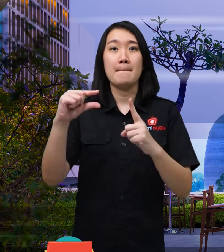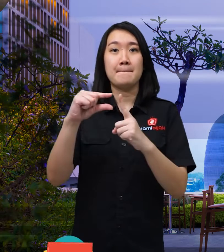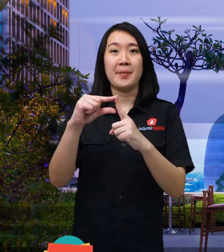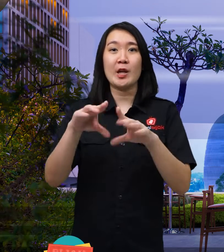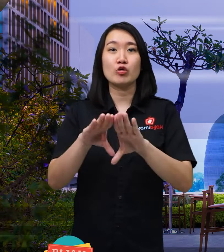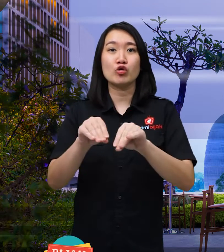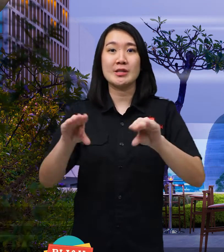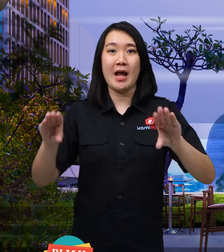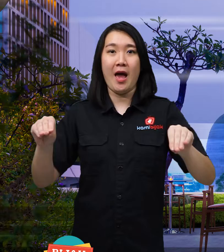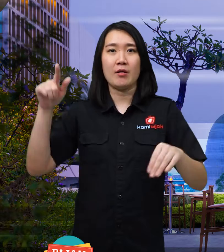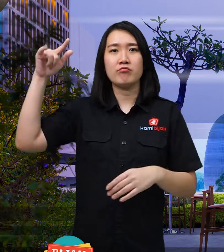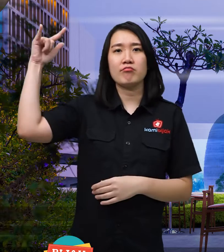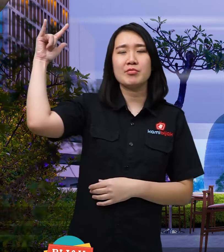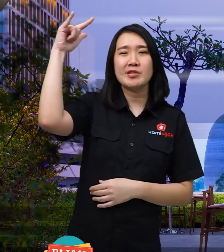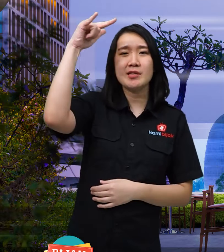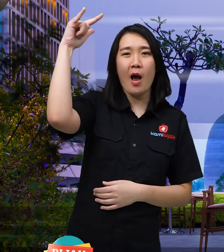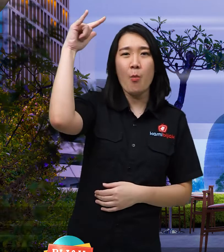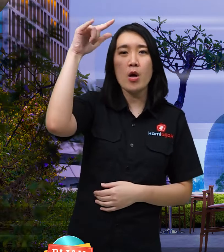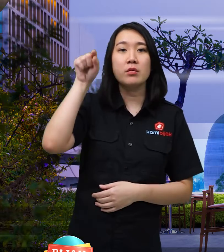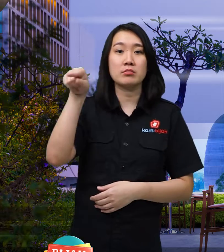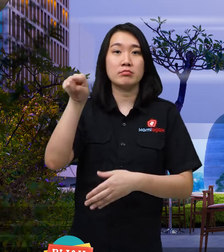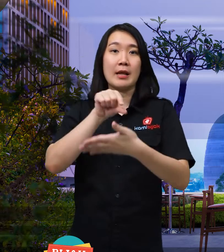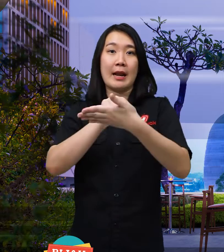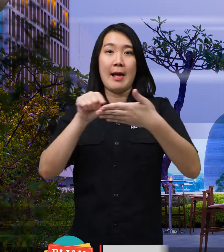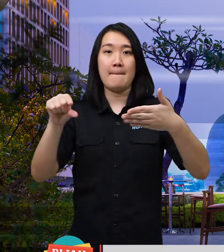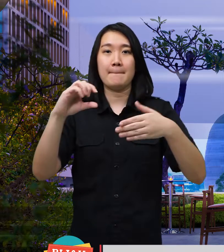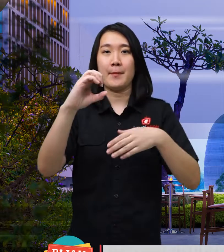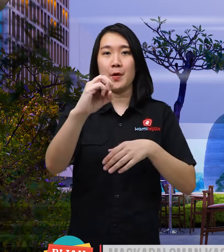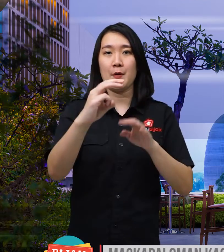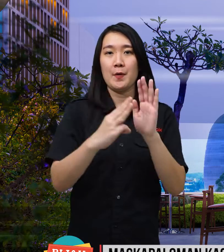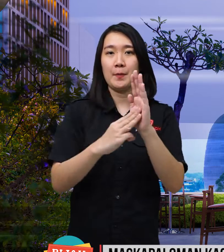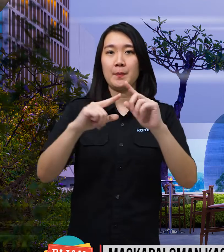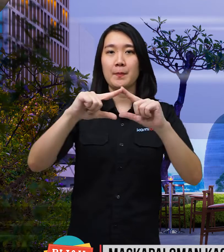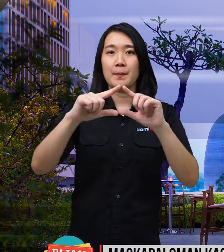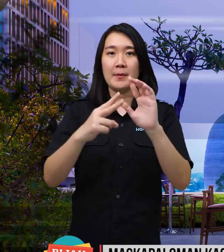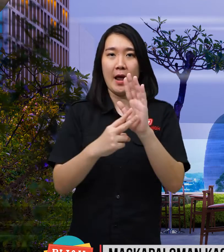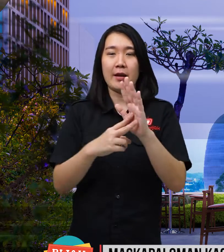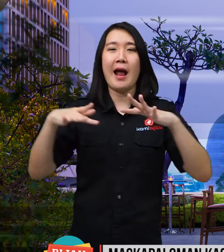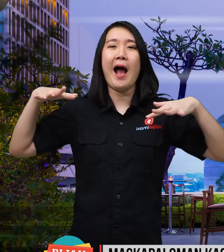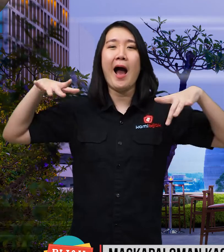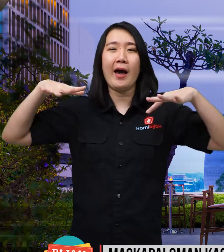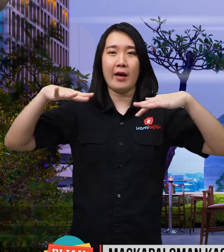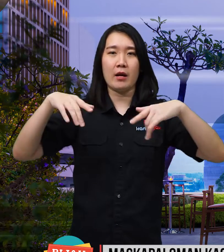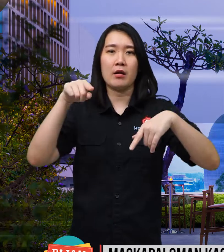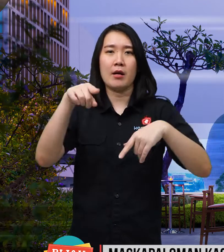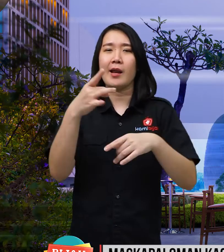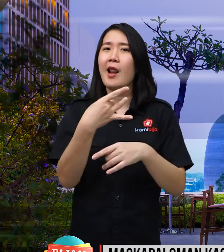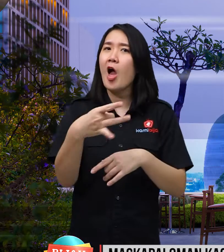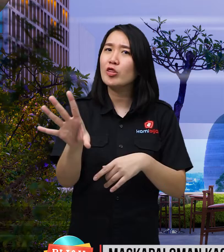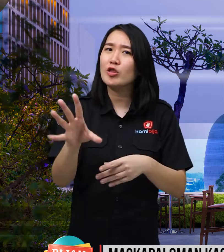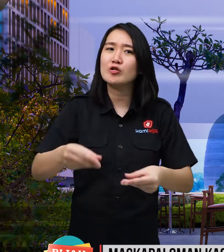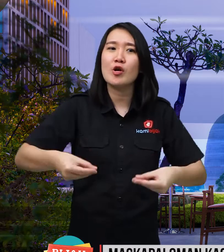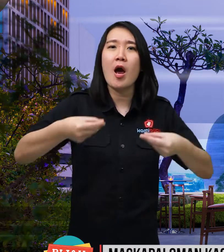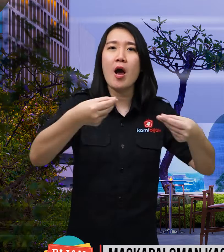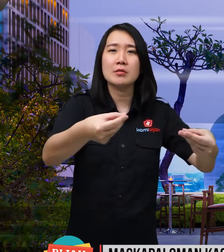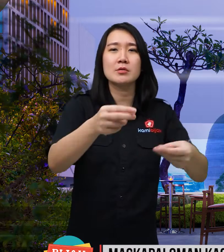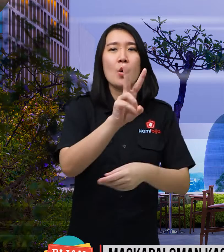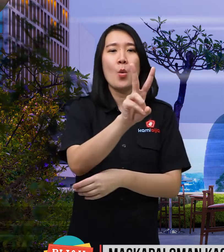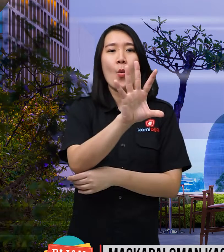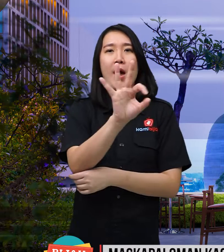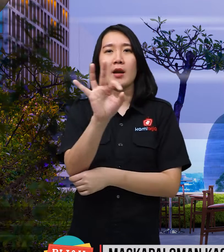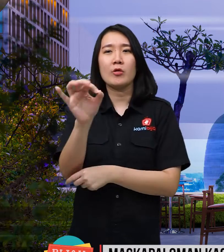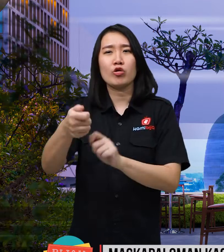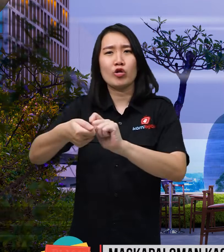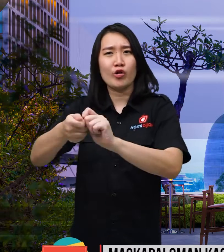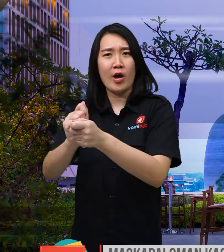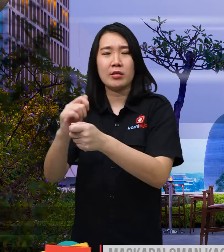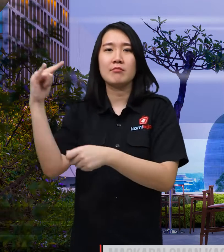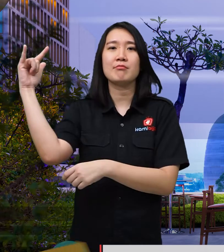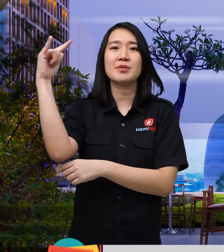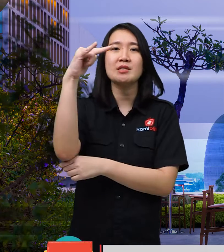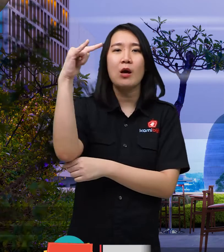Aircraft company Oman Air provides 200 plane tickets for free